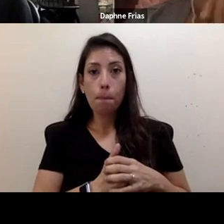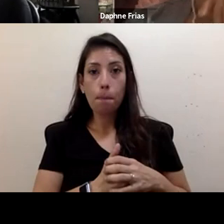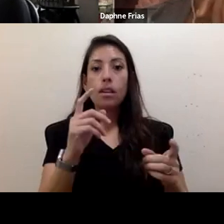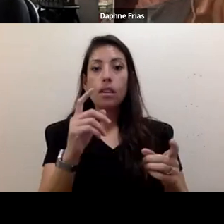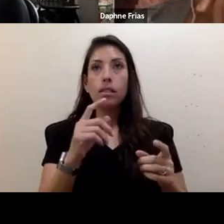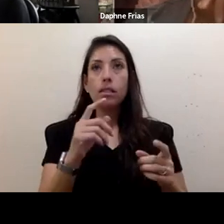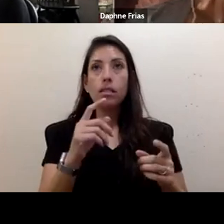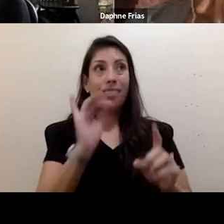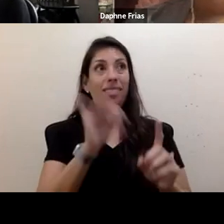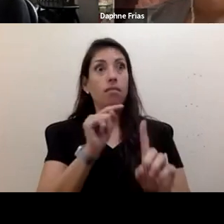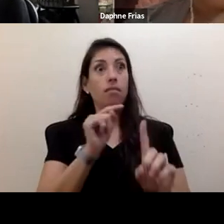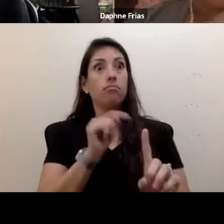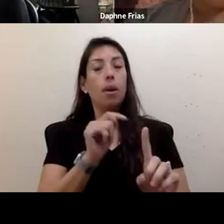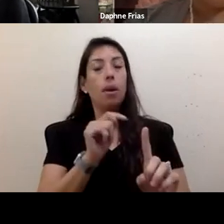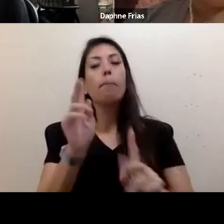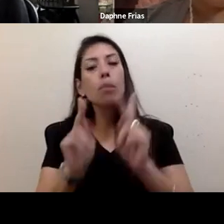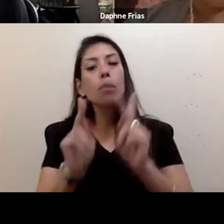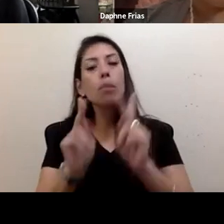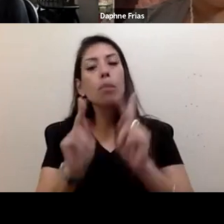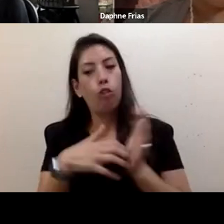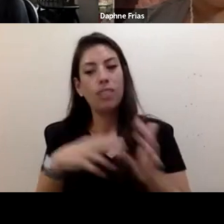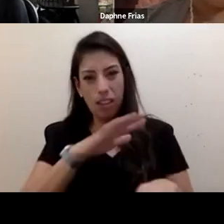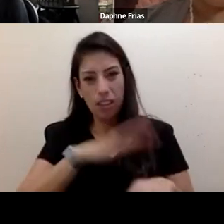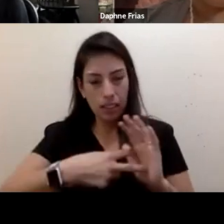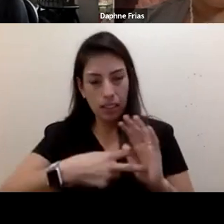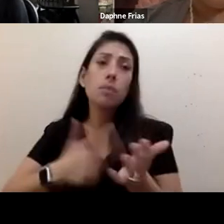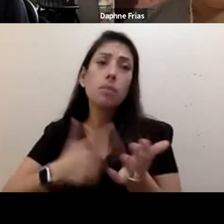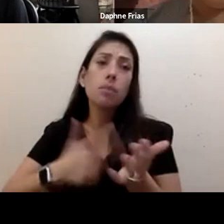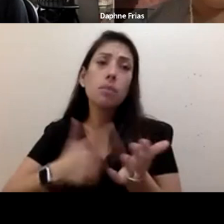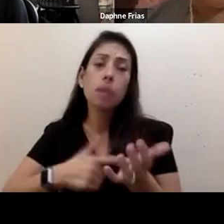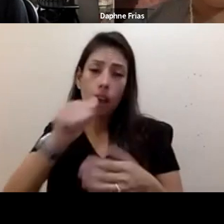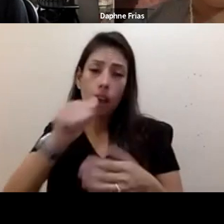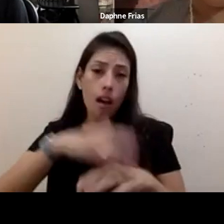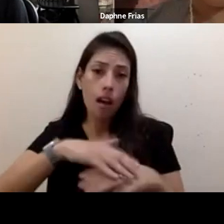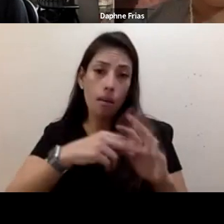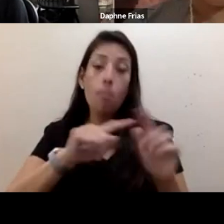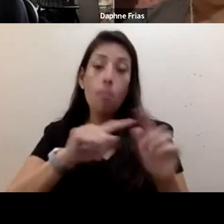Sometimes not intentionally, but often intentionally, and it's really important when we look at that